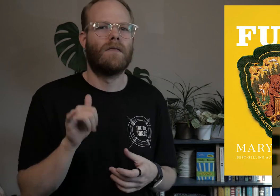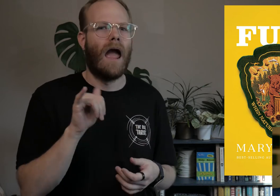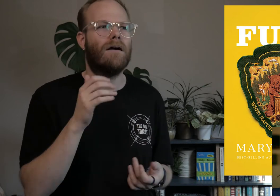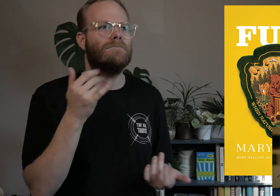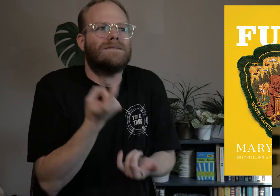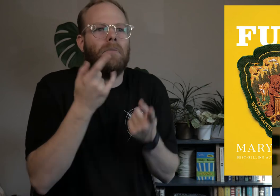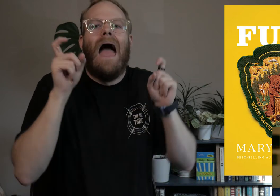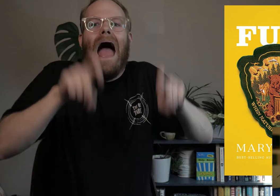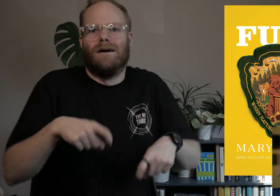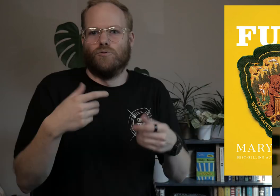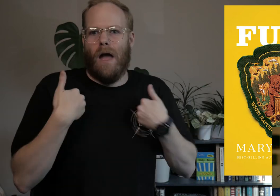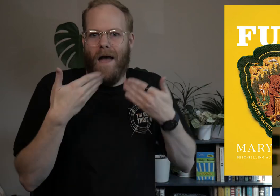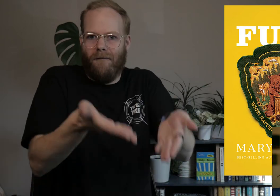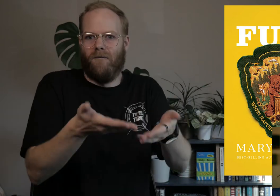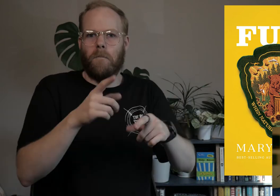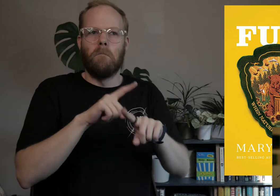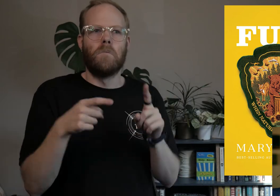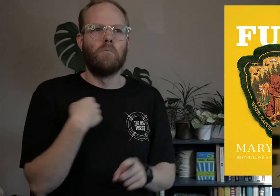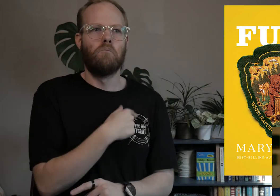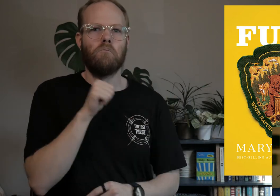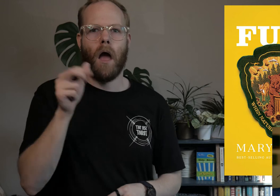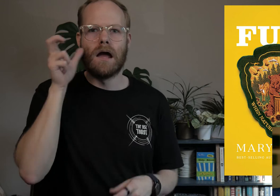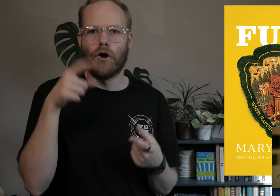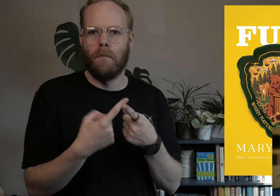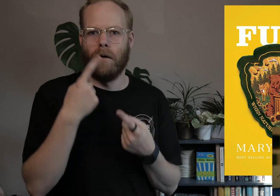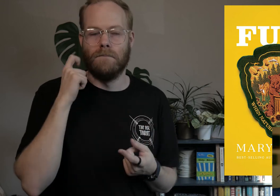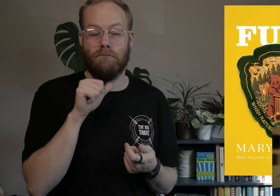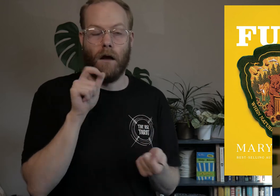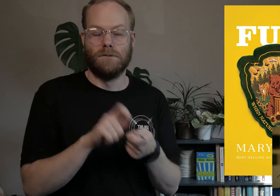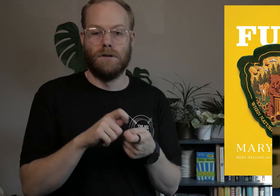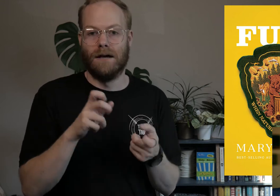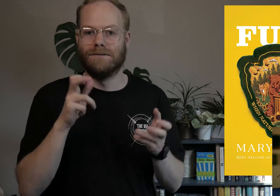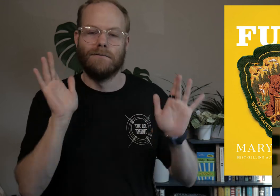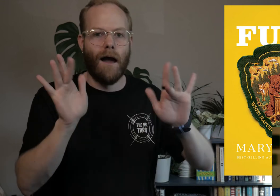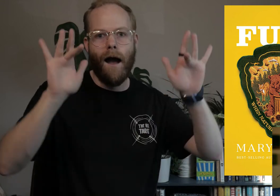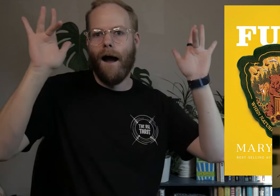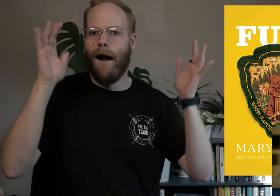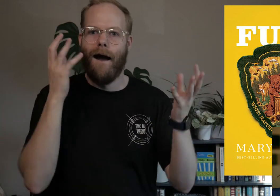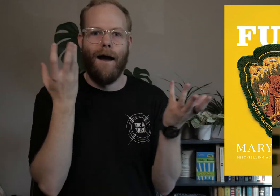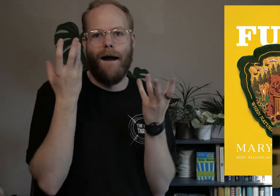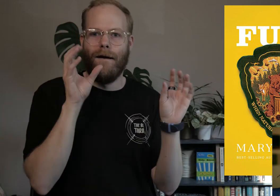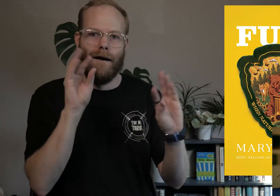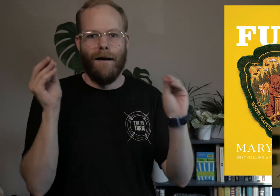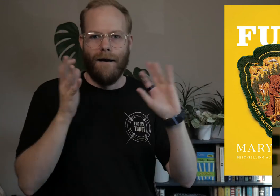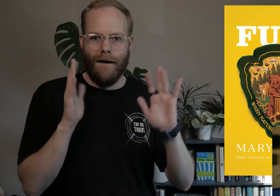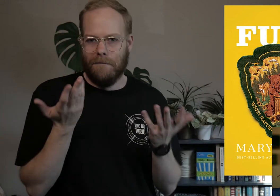Like, it’s something that has to exist, but we don’t hear about it because it’s not exactly glamorous or flashy.